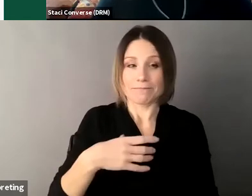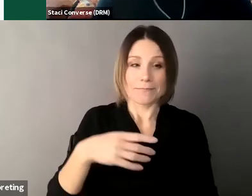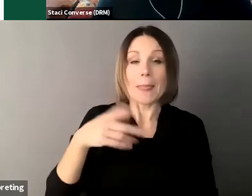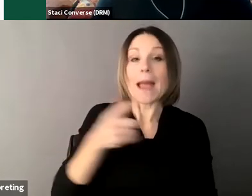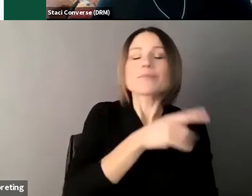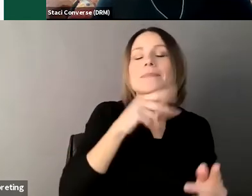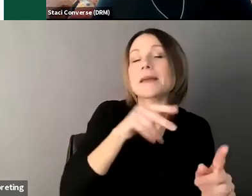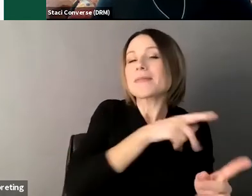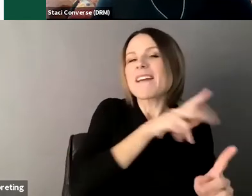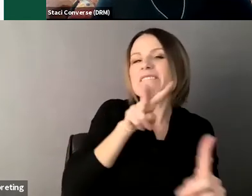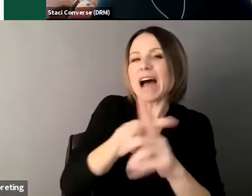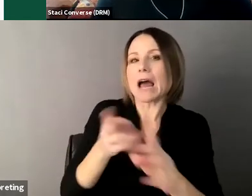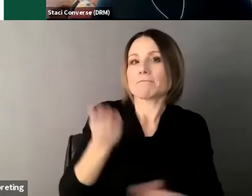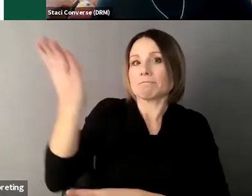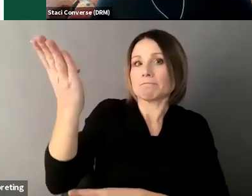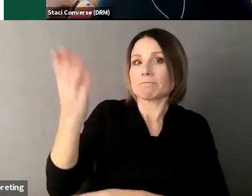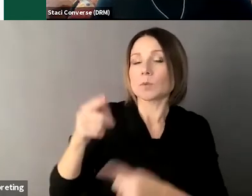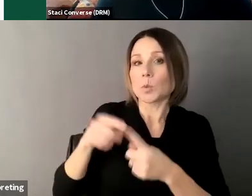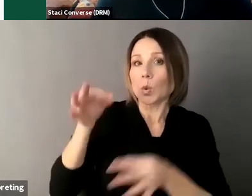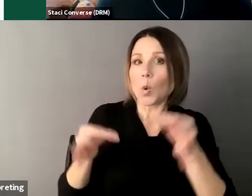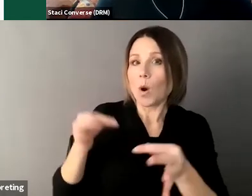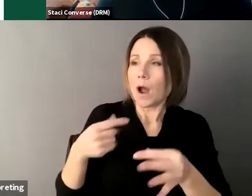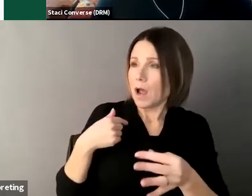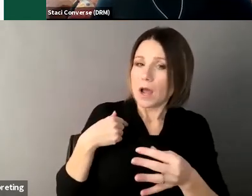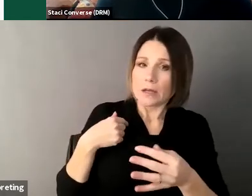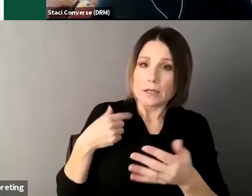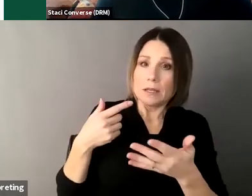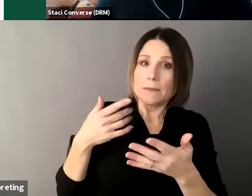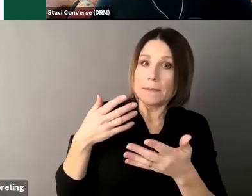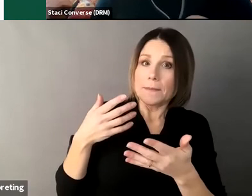process started it's all that paperwork you fill it out with the court it must state in